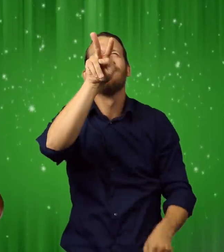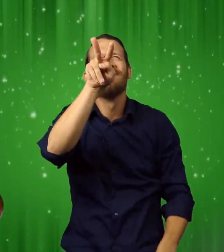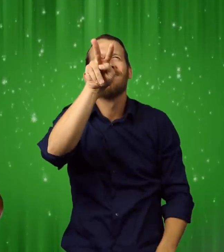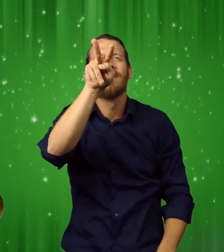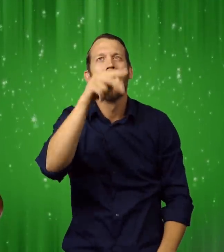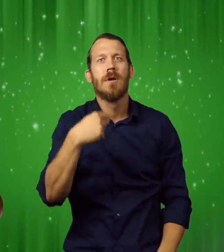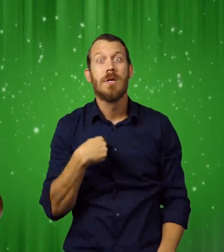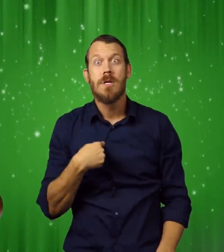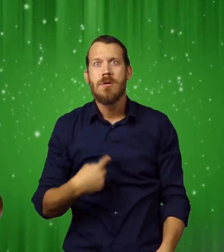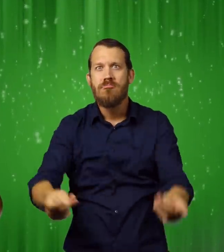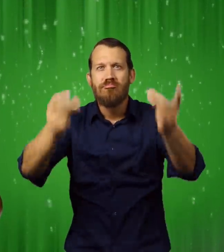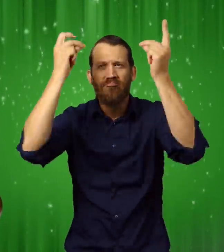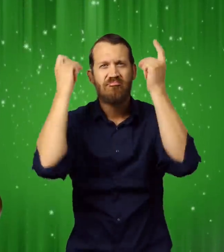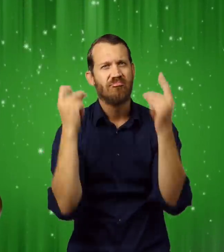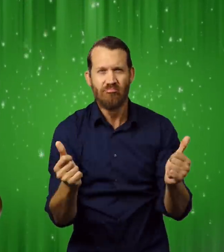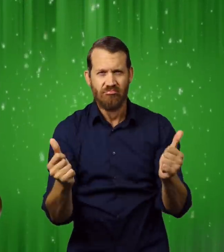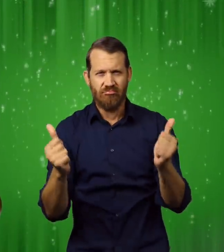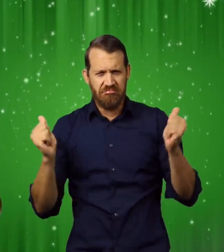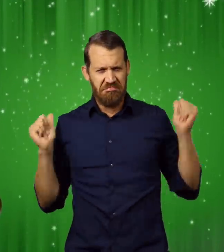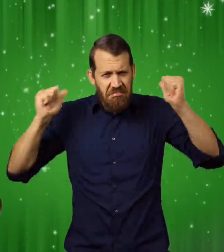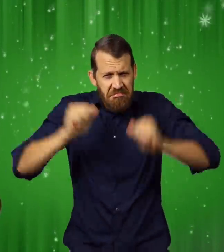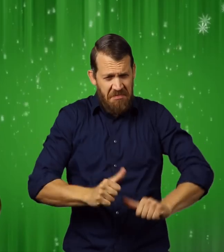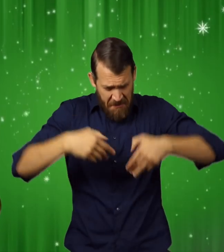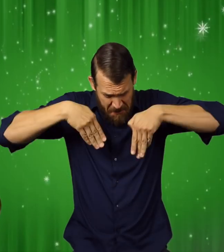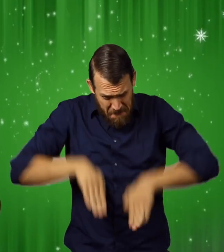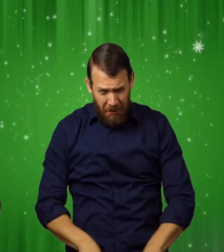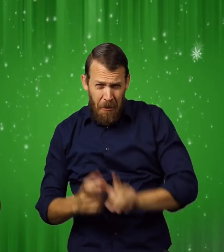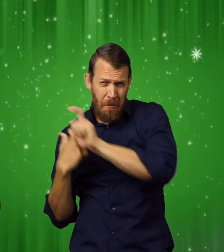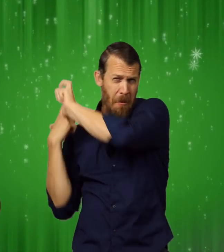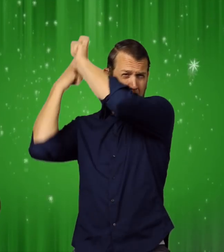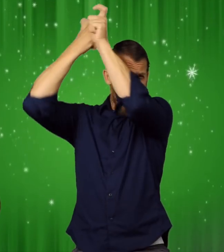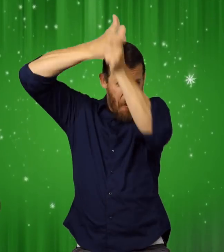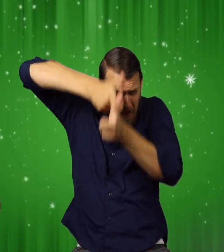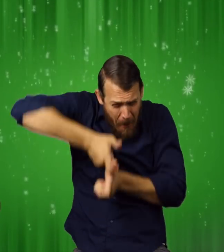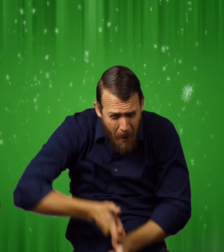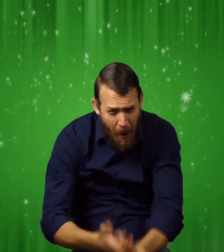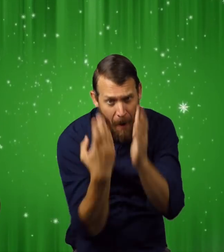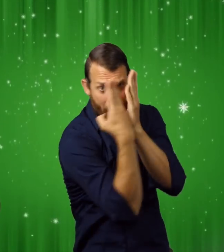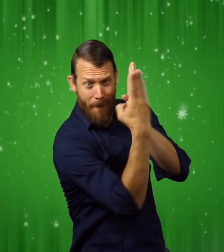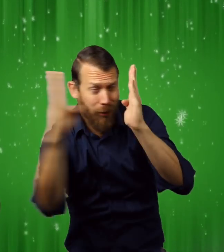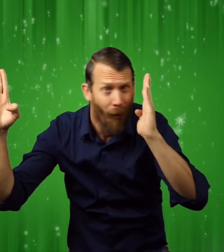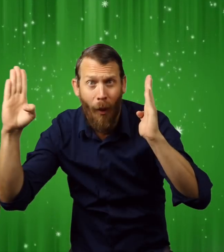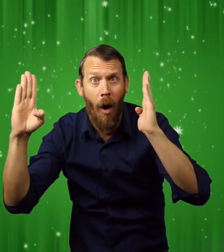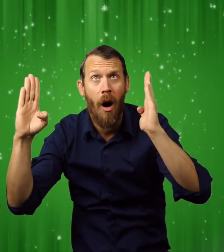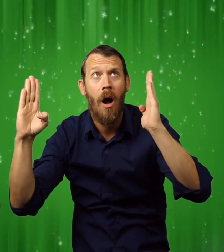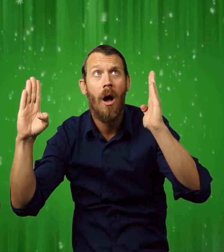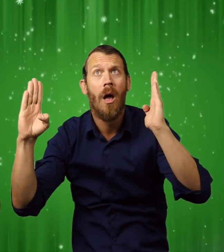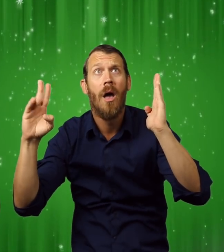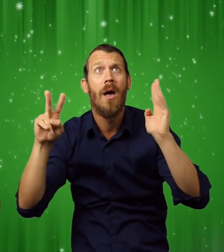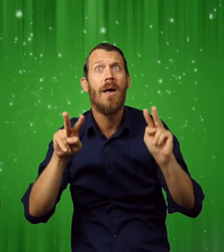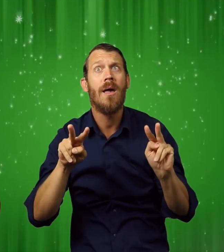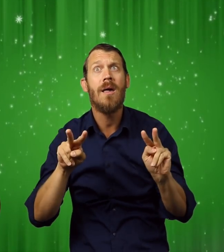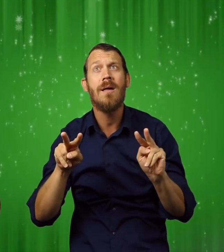He took a large pocket-watch from his vest then looked at my window. I put on my slippers and robe.